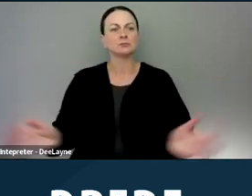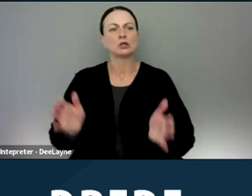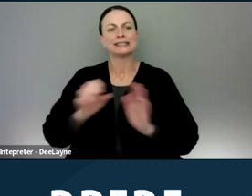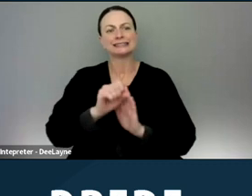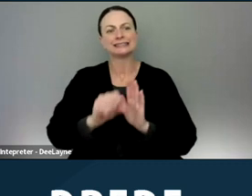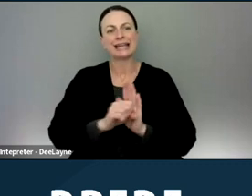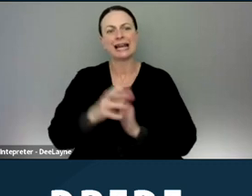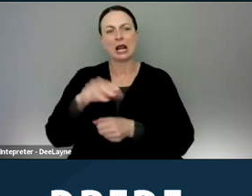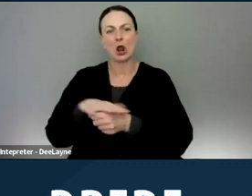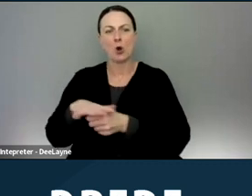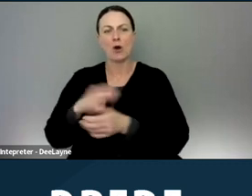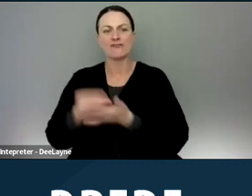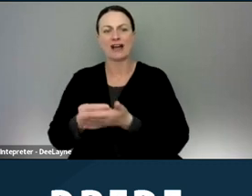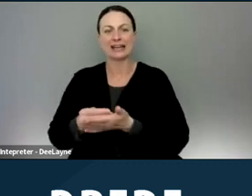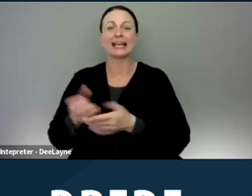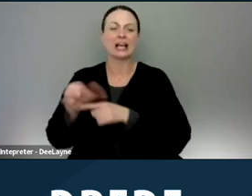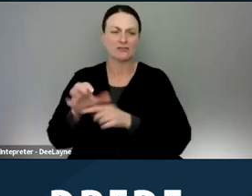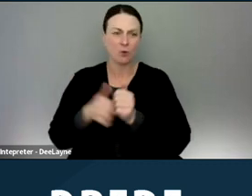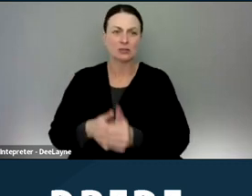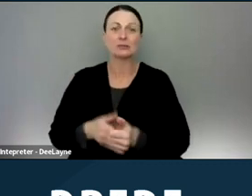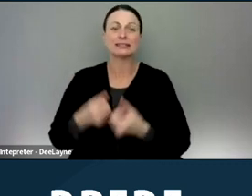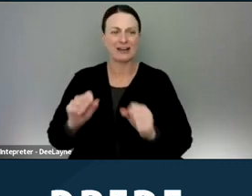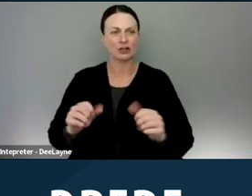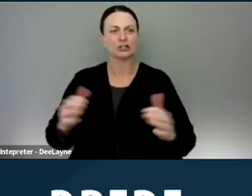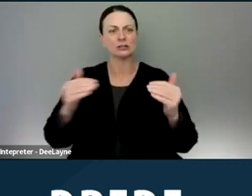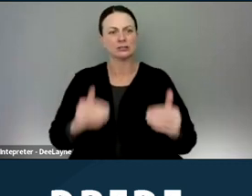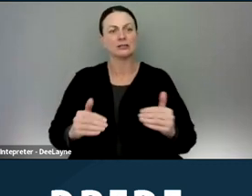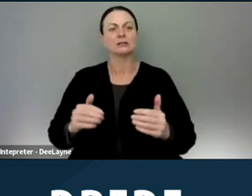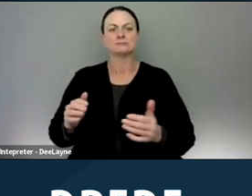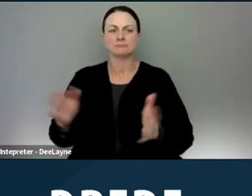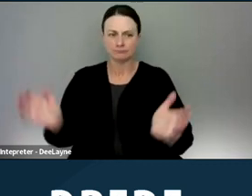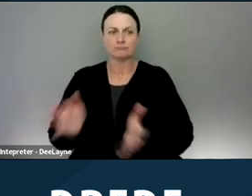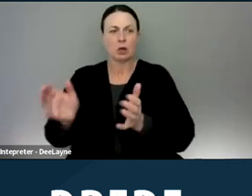Push for federal legislation to protect discrimination against government subsidy vouchers,